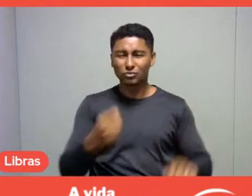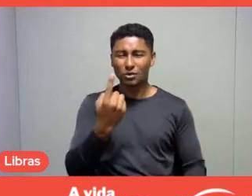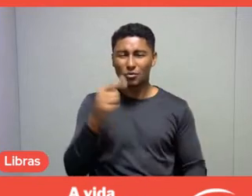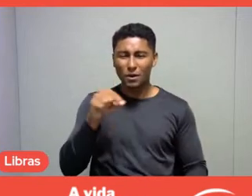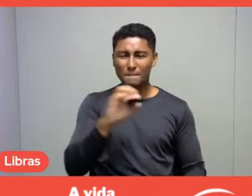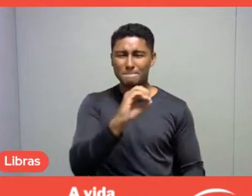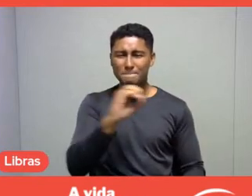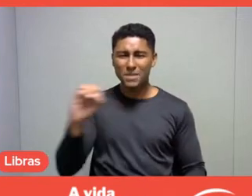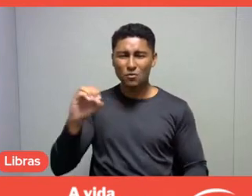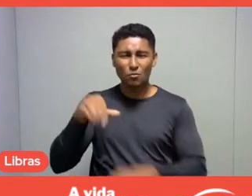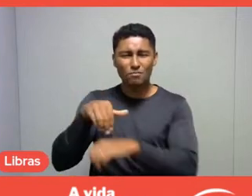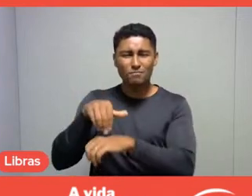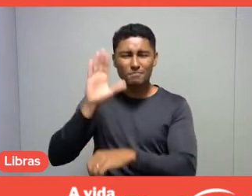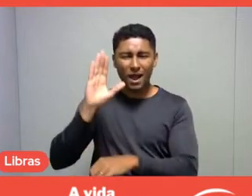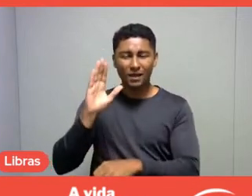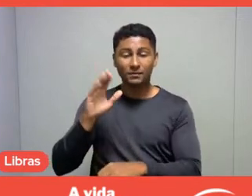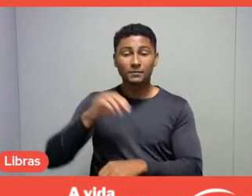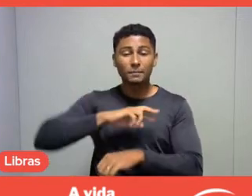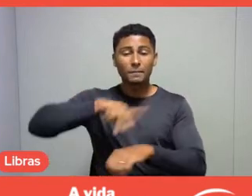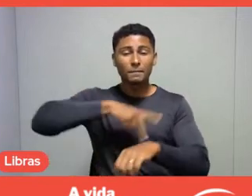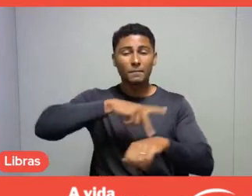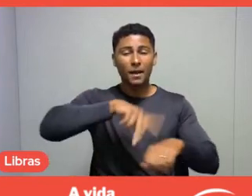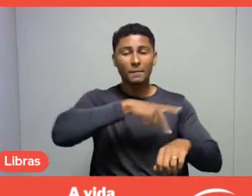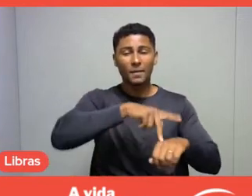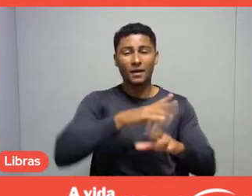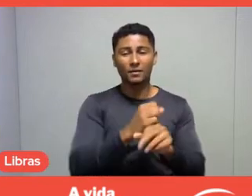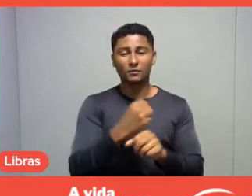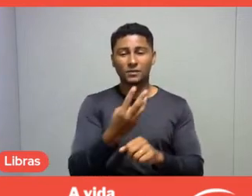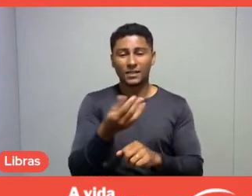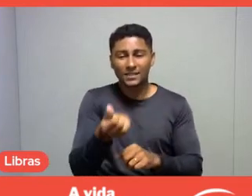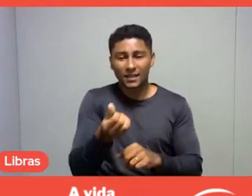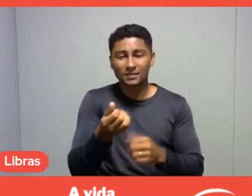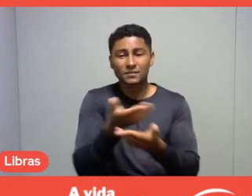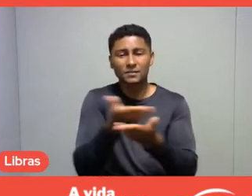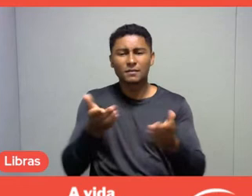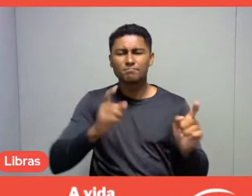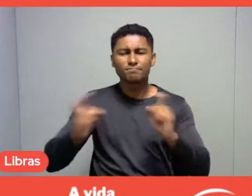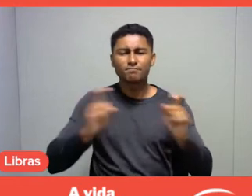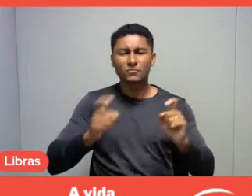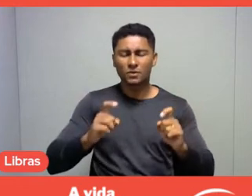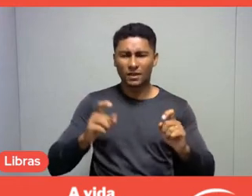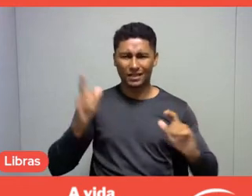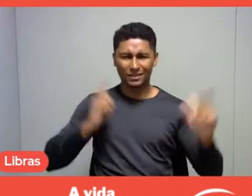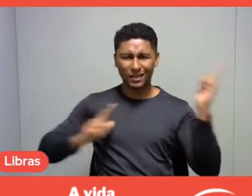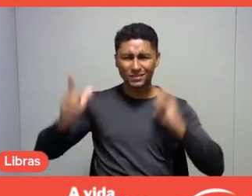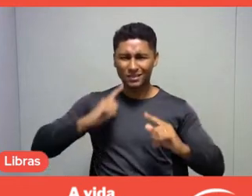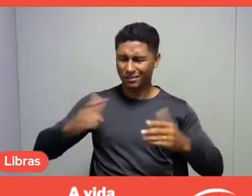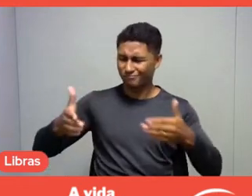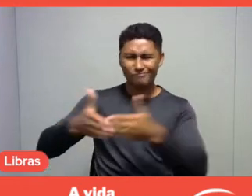who discussed the main barriers to accessing leisure, physical, socioeconomic, symbolic ones,